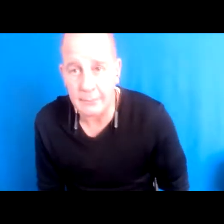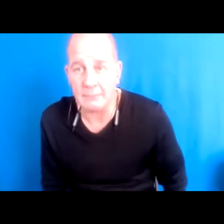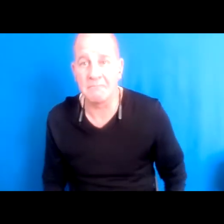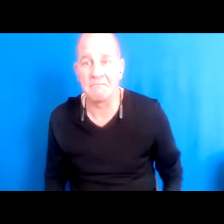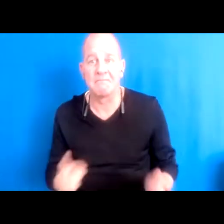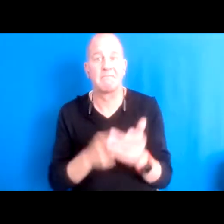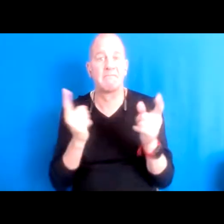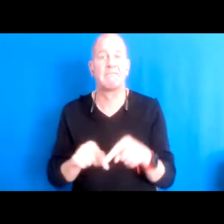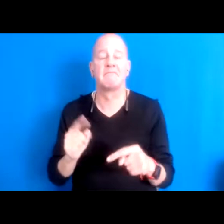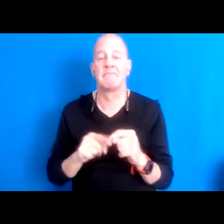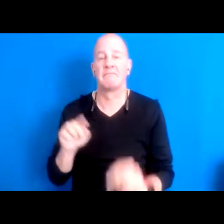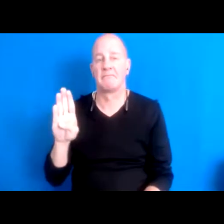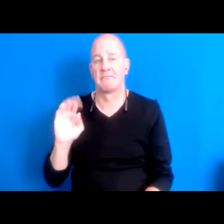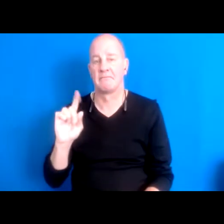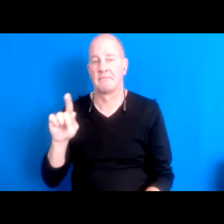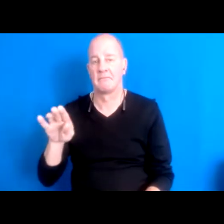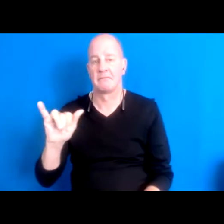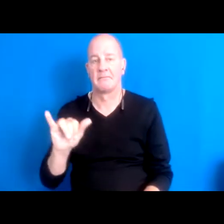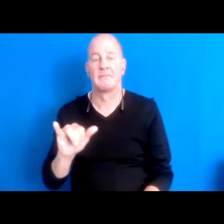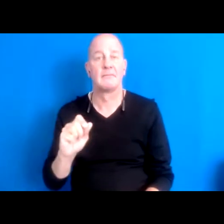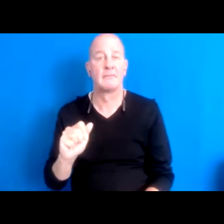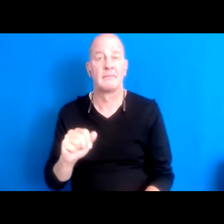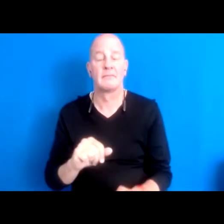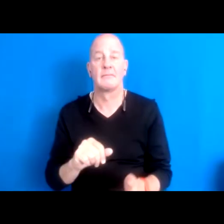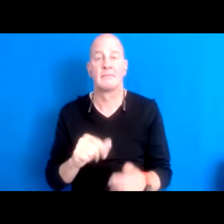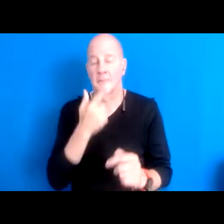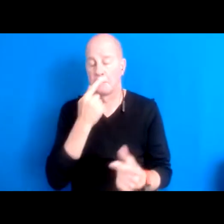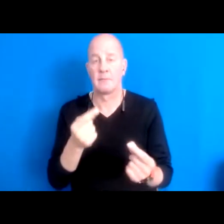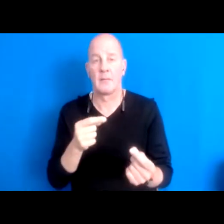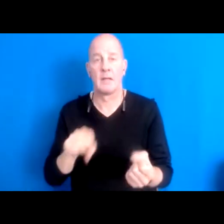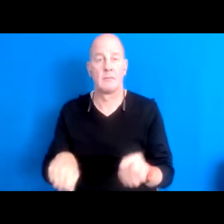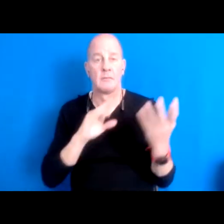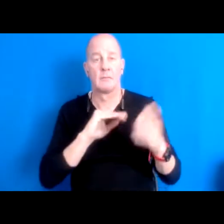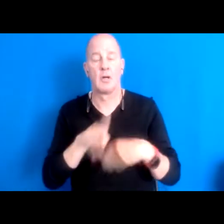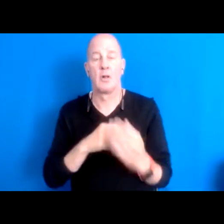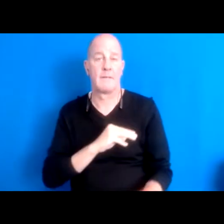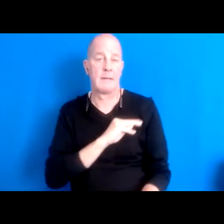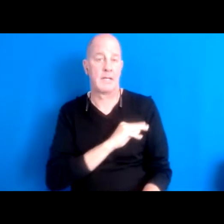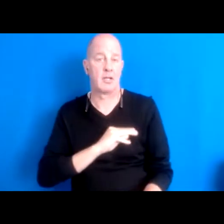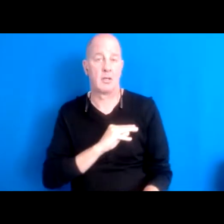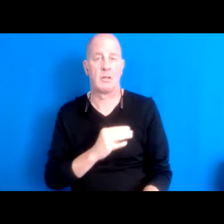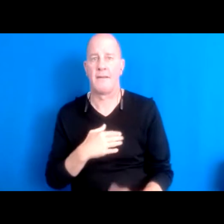they removed all the missionaries, and there was a huge amount of, you know, international